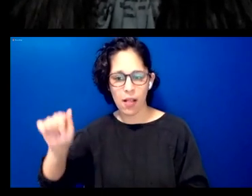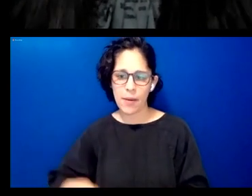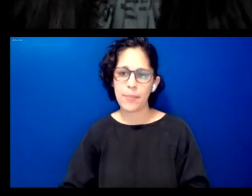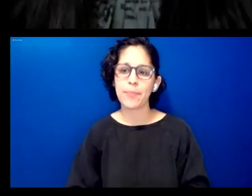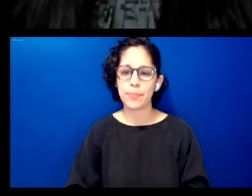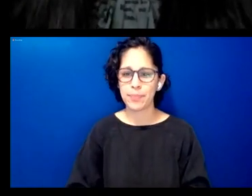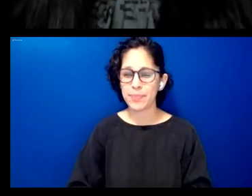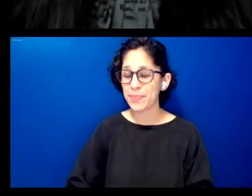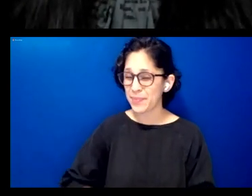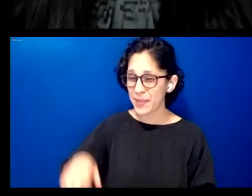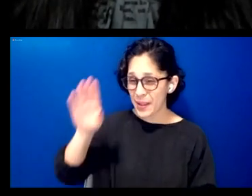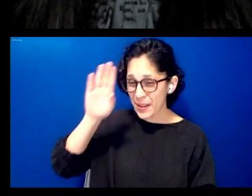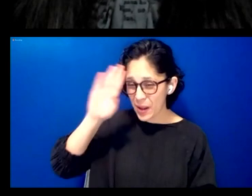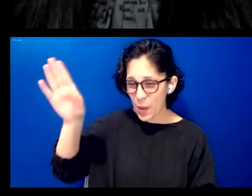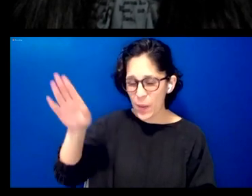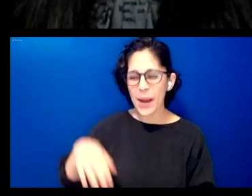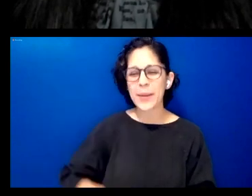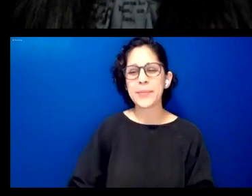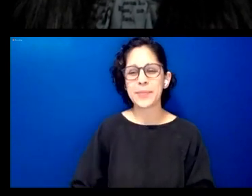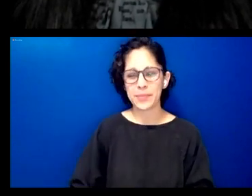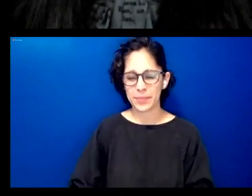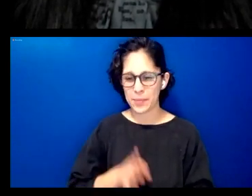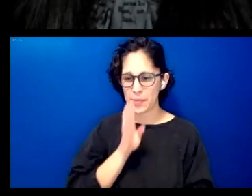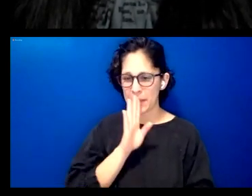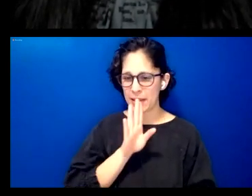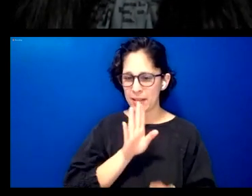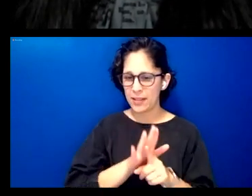aloha mai kakou o well know all candice kalima